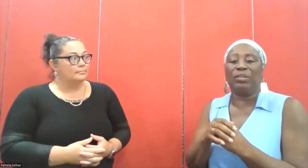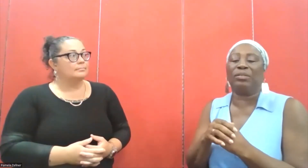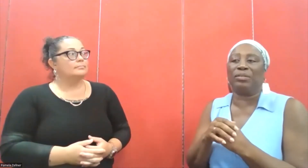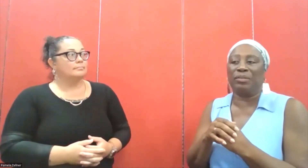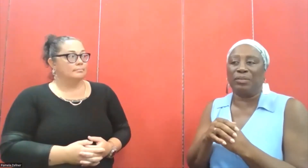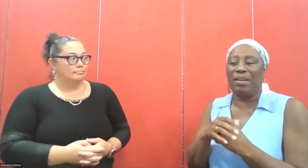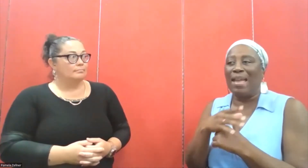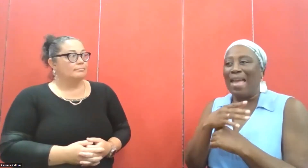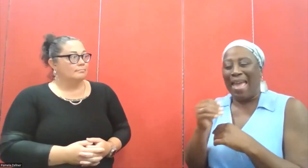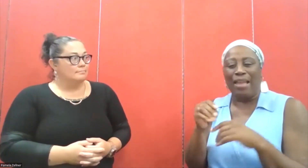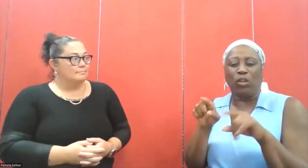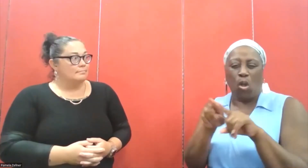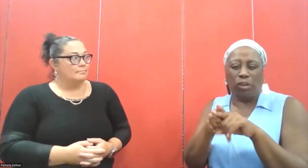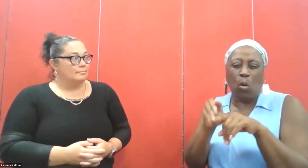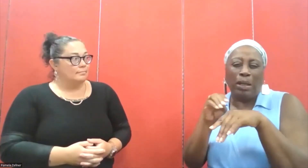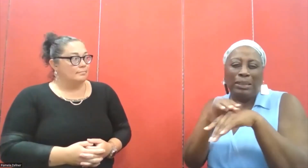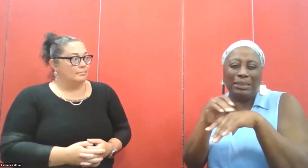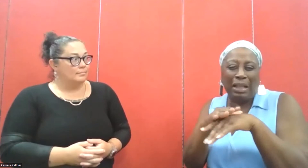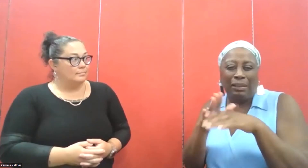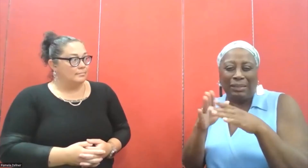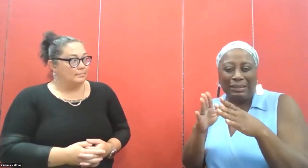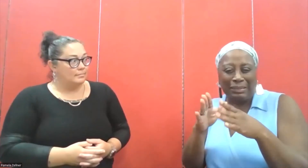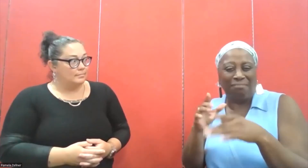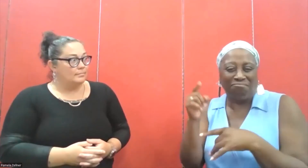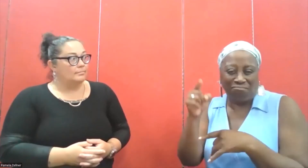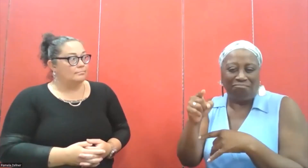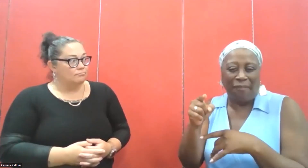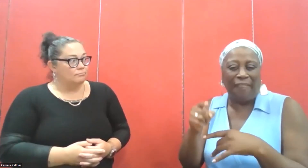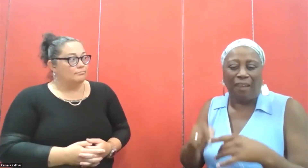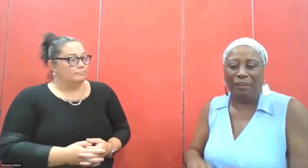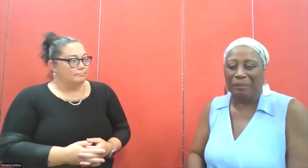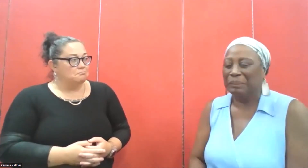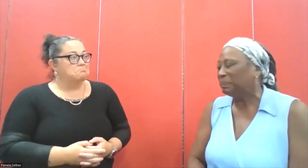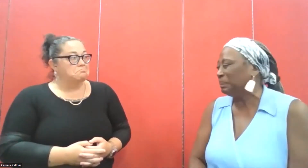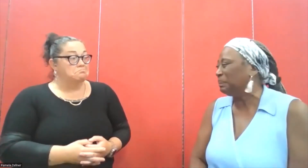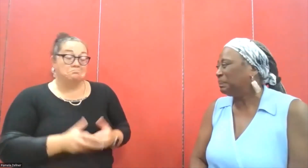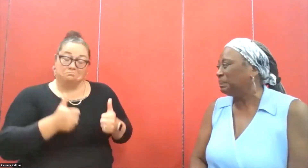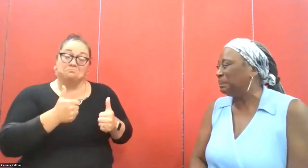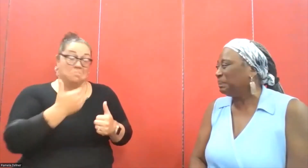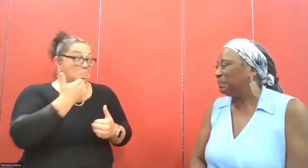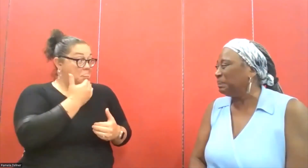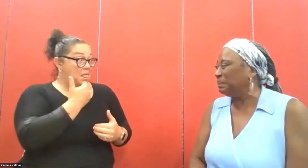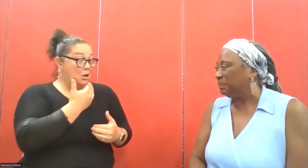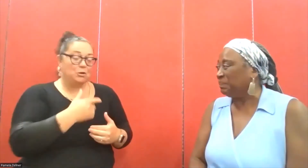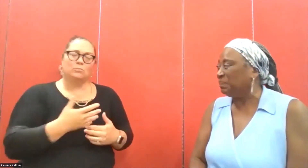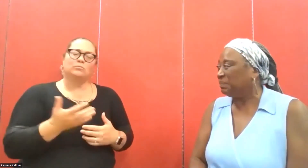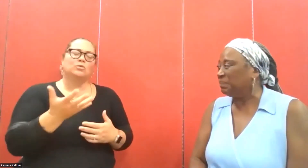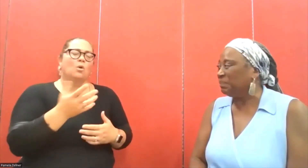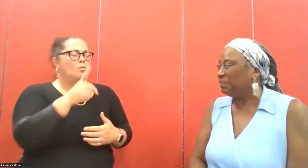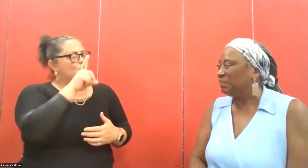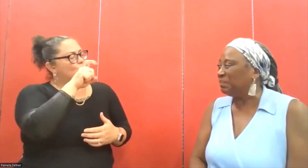and I am an interpreter there and also I did consulting. Very good, thank you.